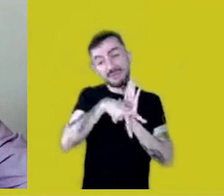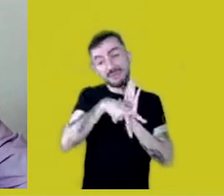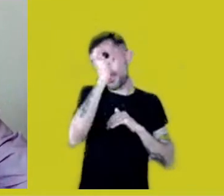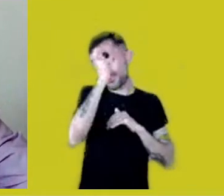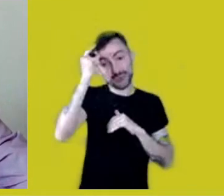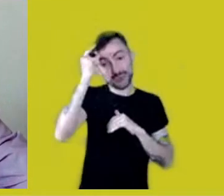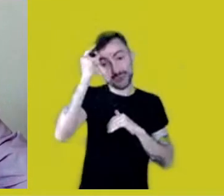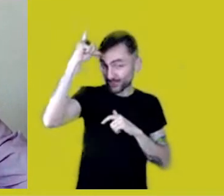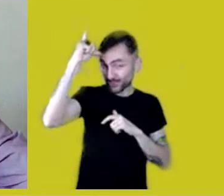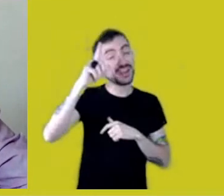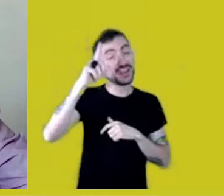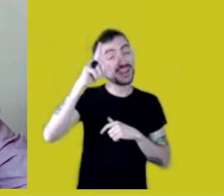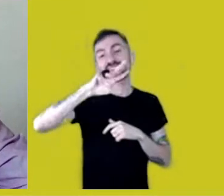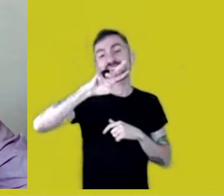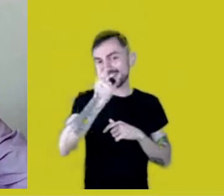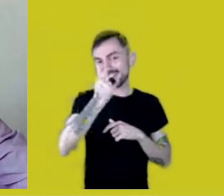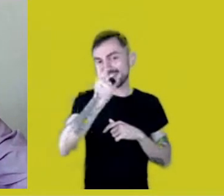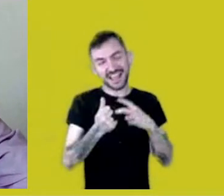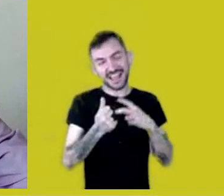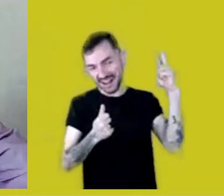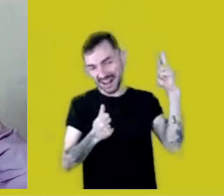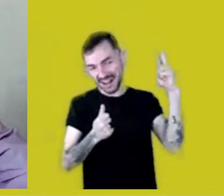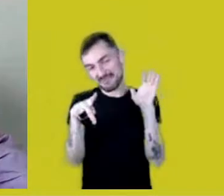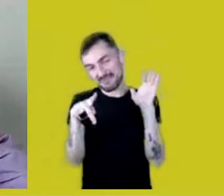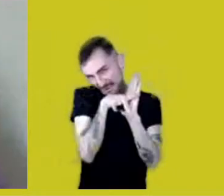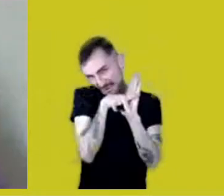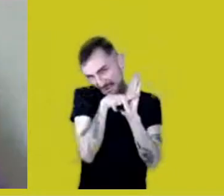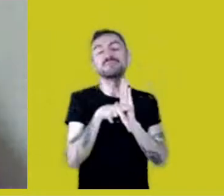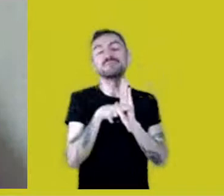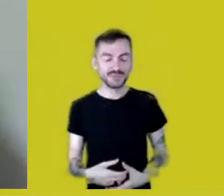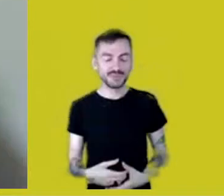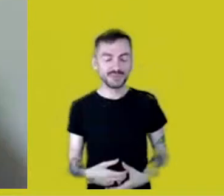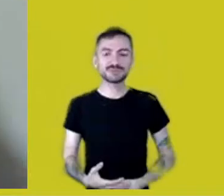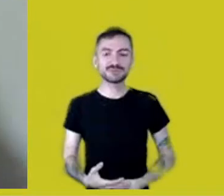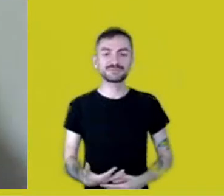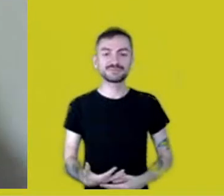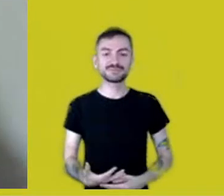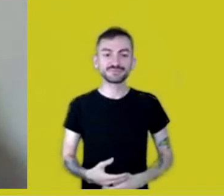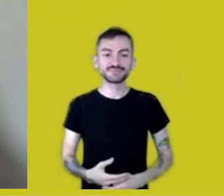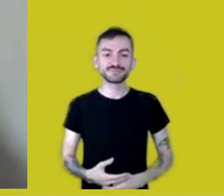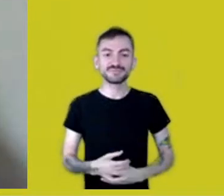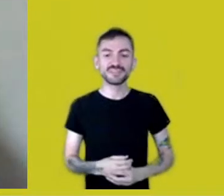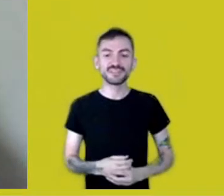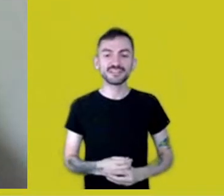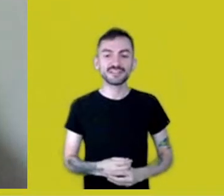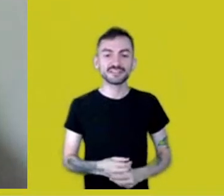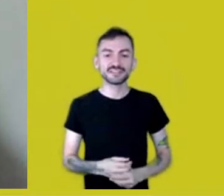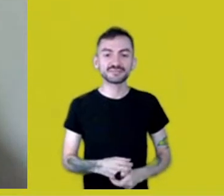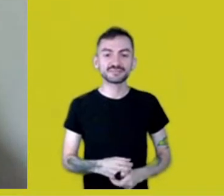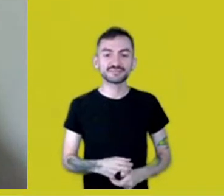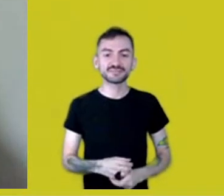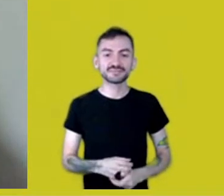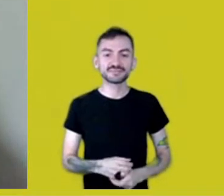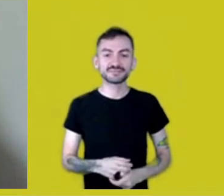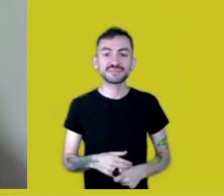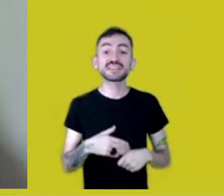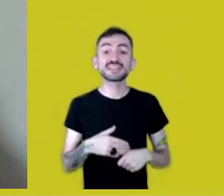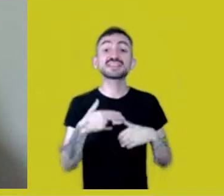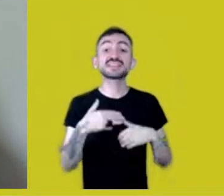it’s part of their local culture, and in that representation,